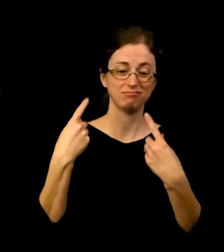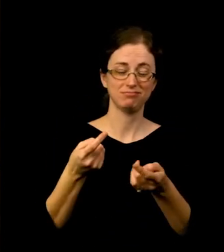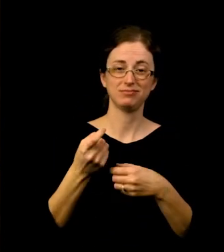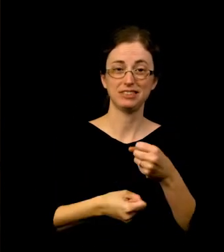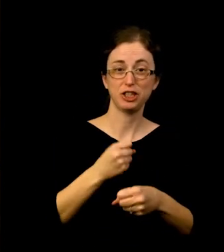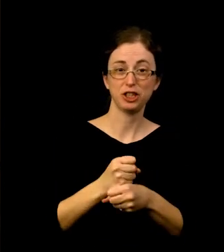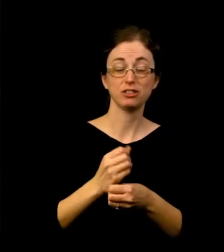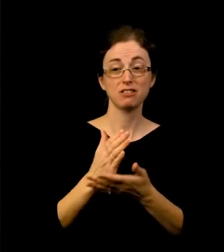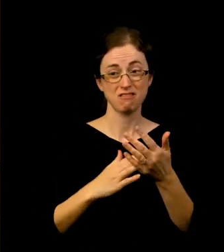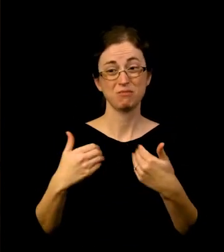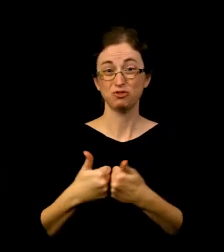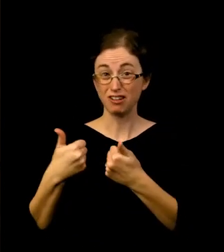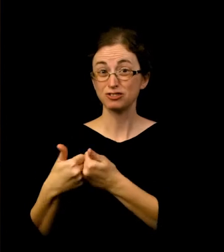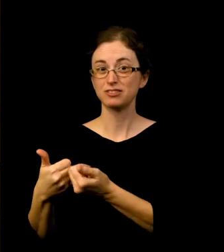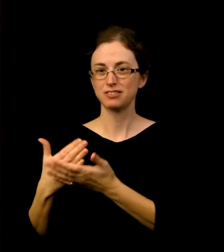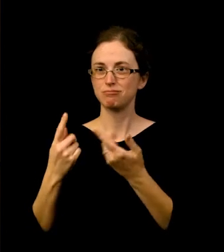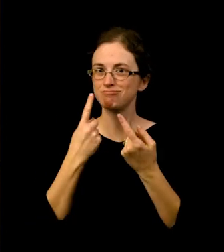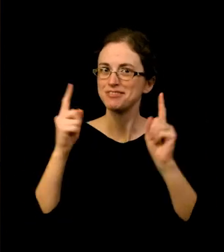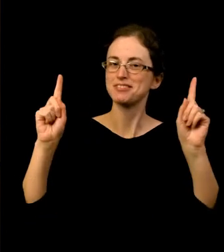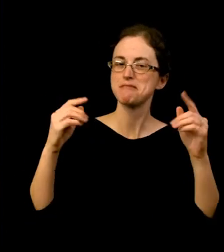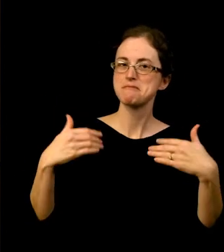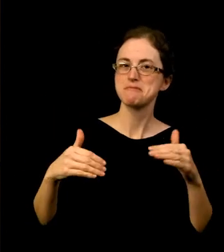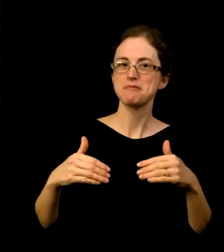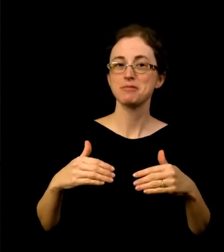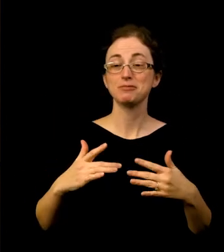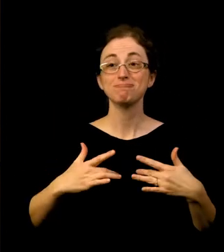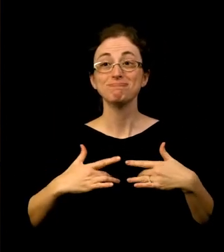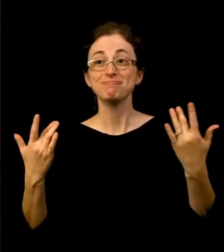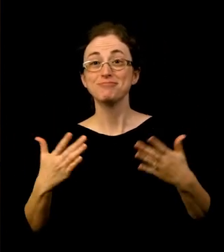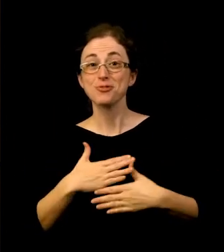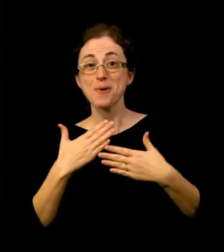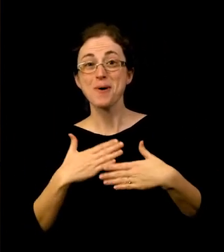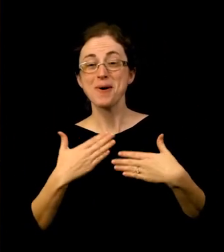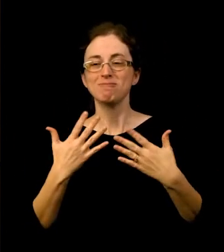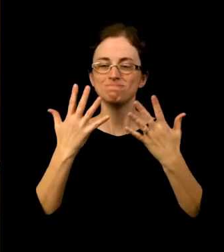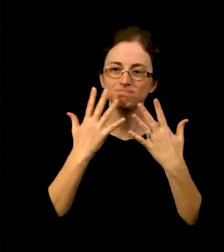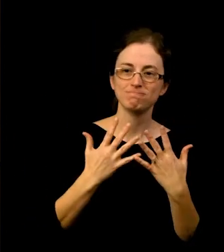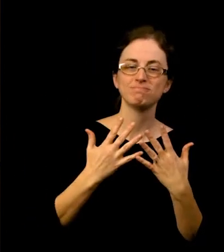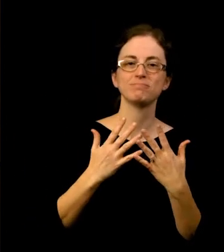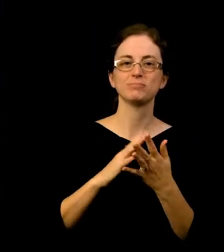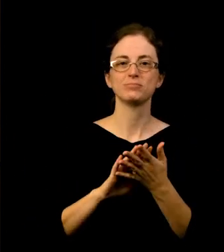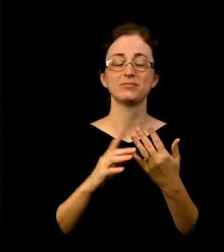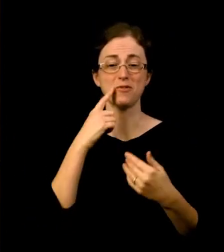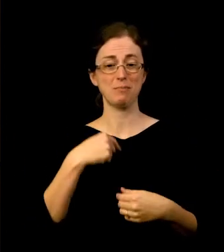and joyous moments and sad moments, and I think for me the best part has been working with my colleagues.